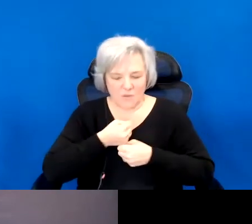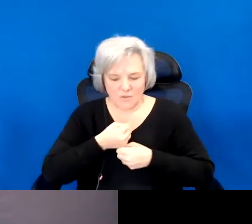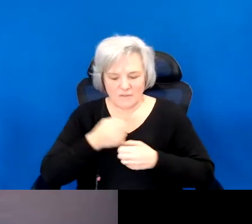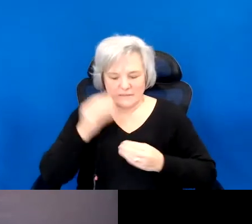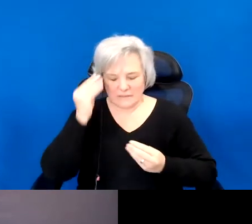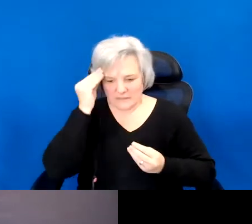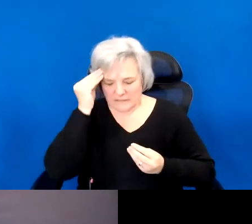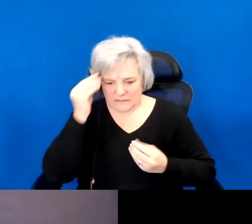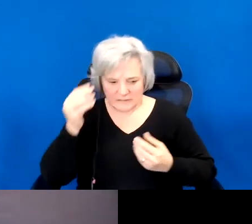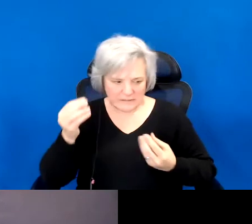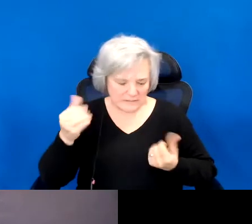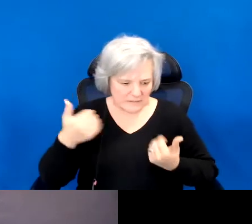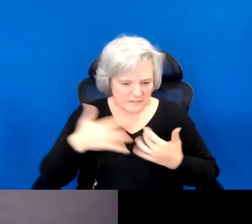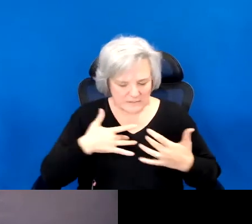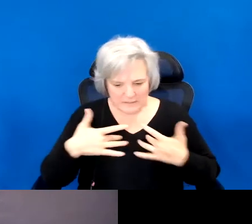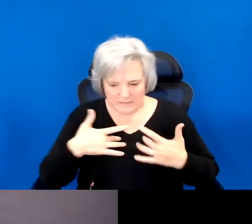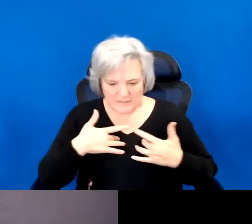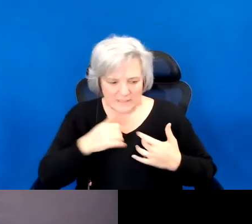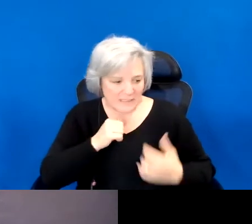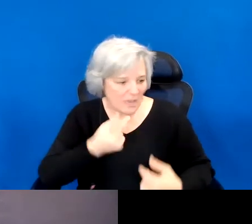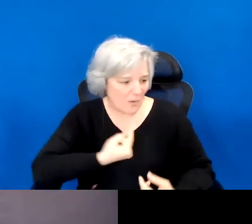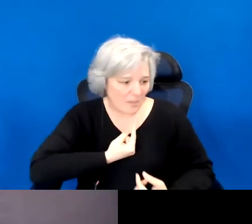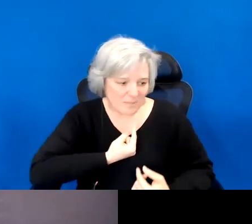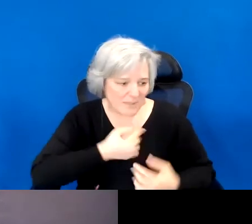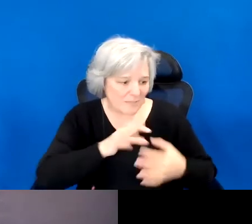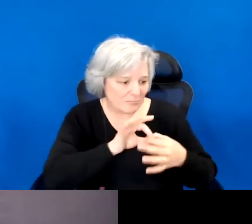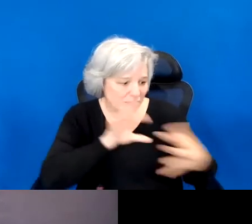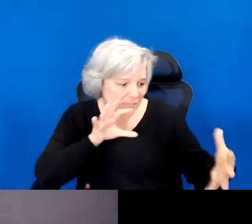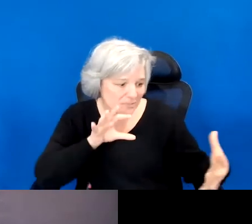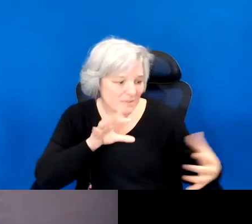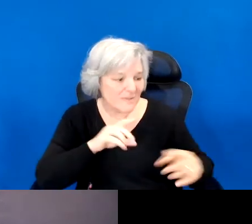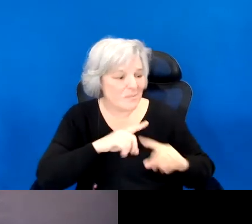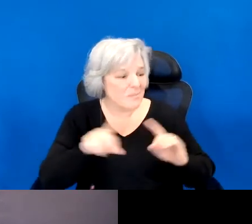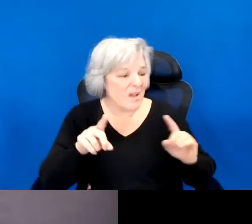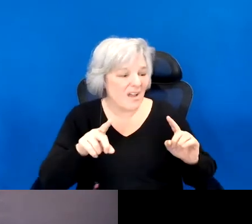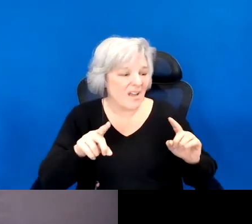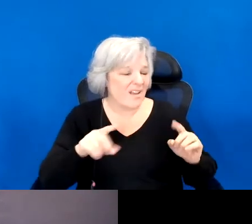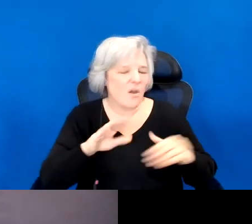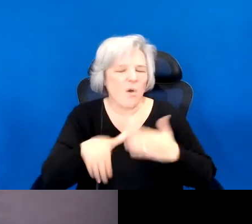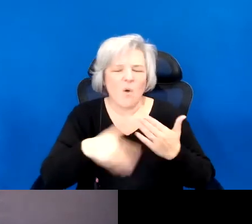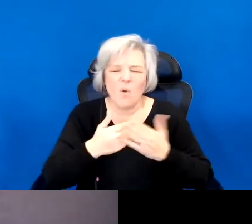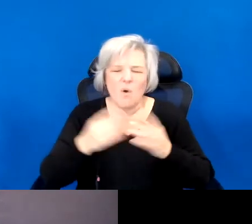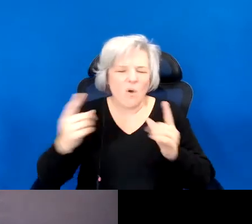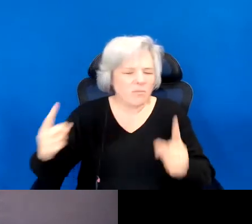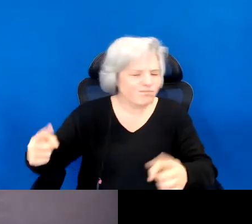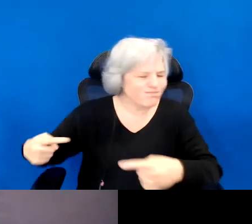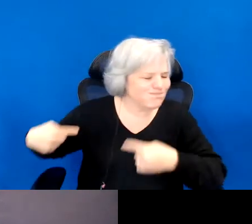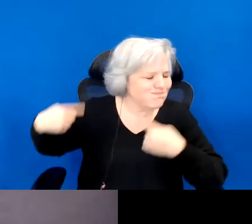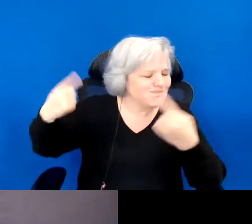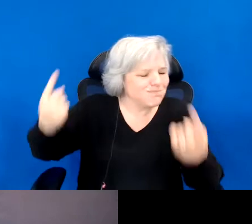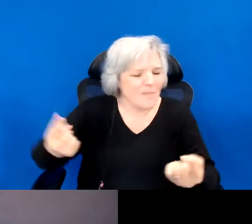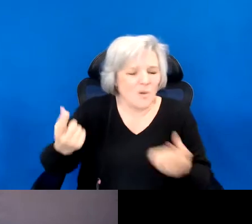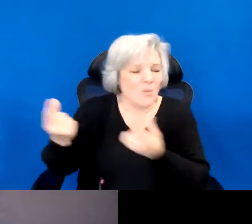I know it is not just me you'll need to break from, but the entire way of life that I represent.